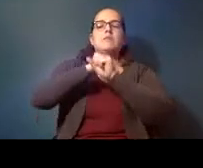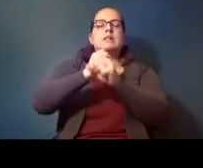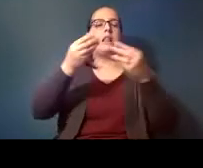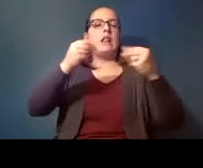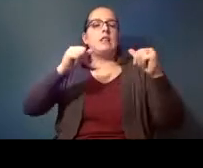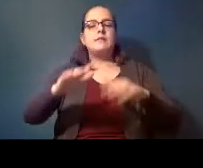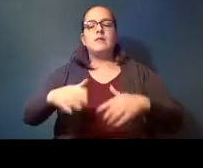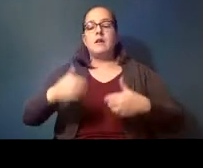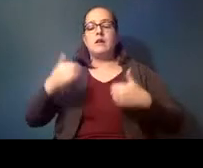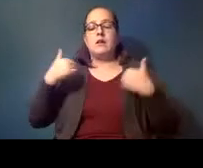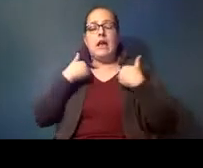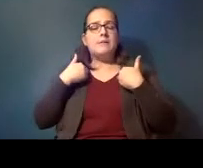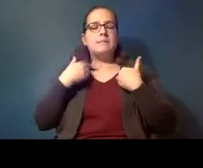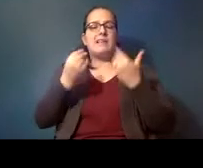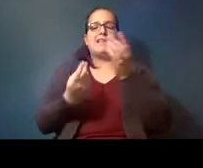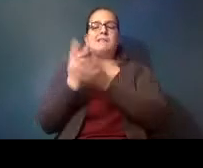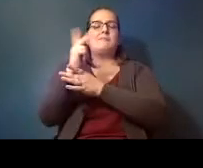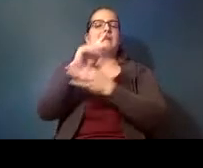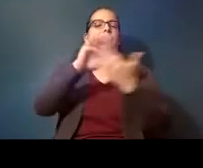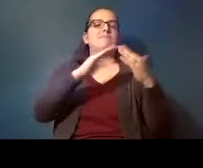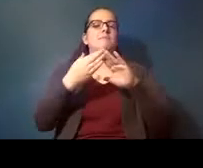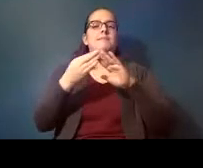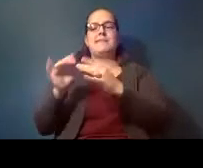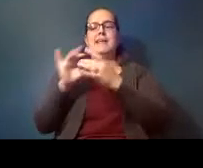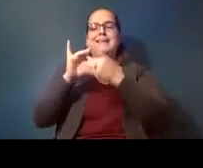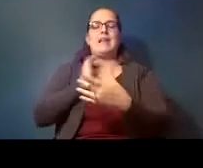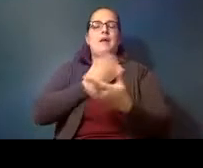plant communities and connecting our community to the wonder of nature